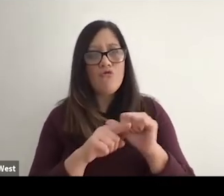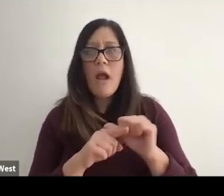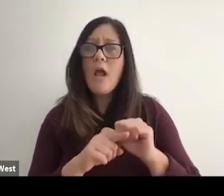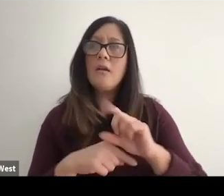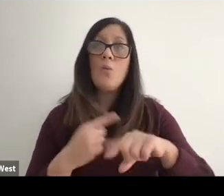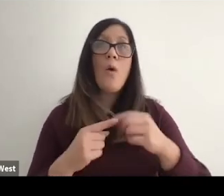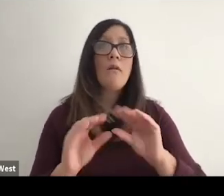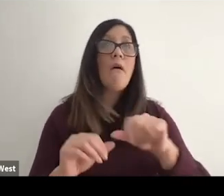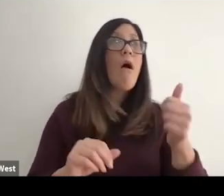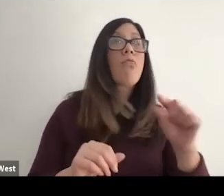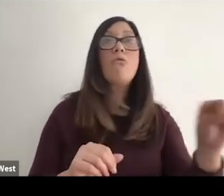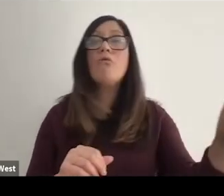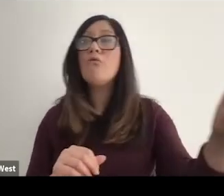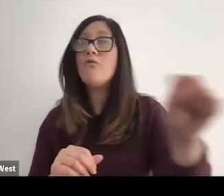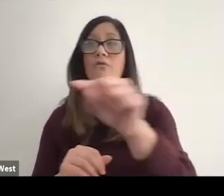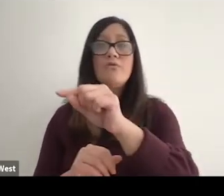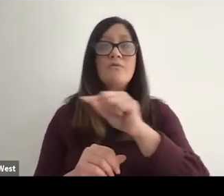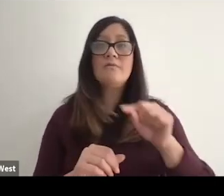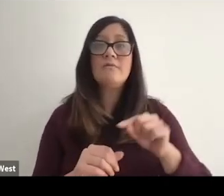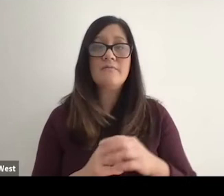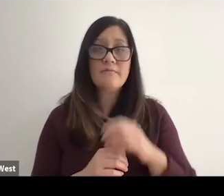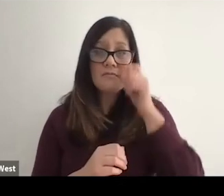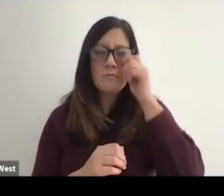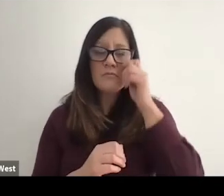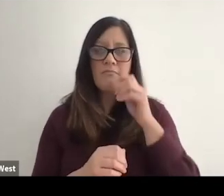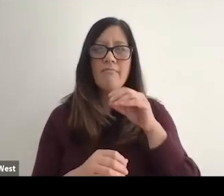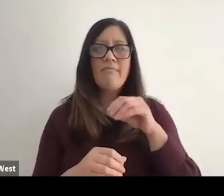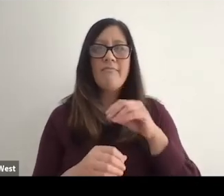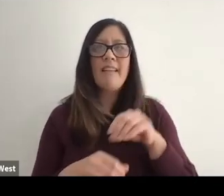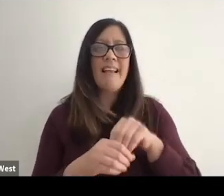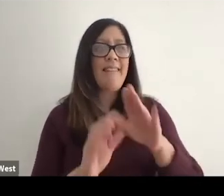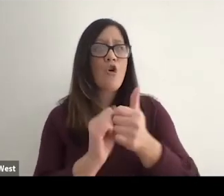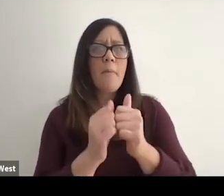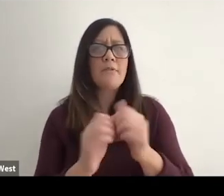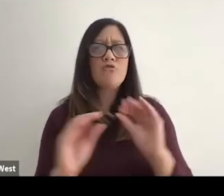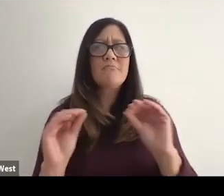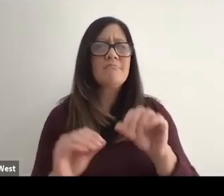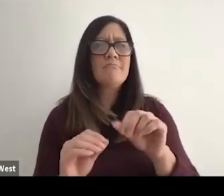on days when no one else in there. There's events will train, so I'm going to train in the rain.